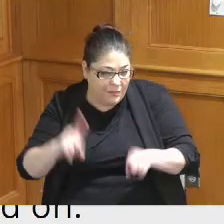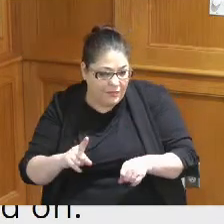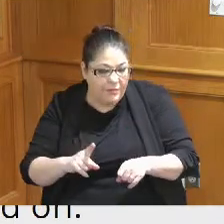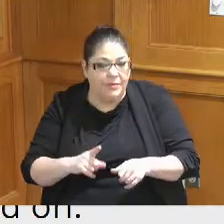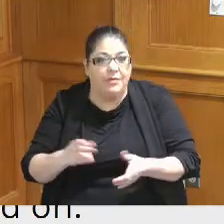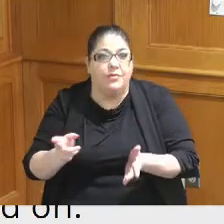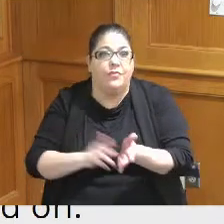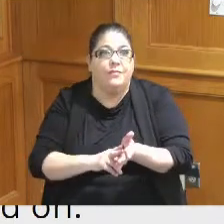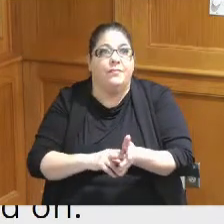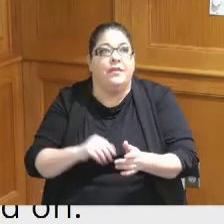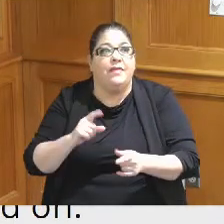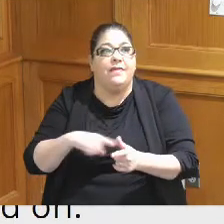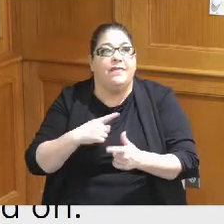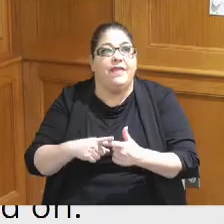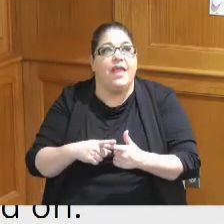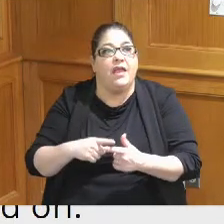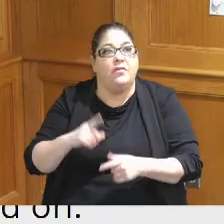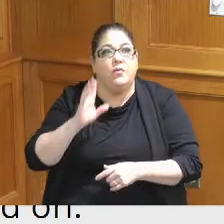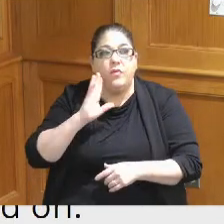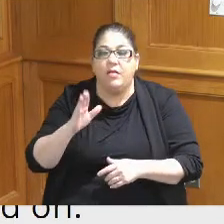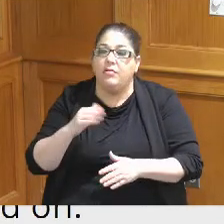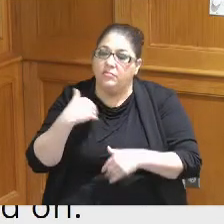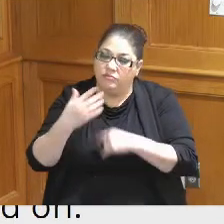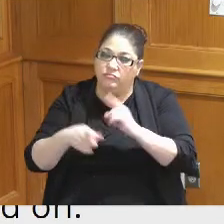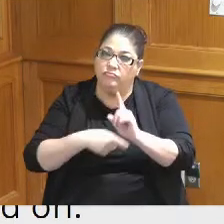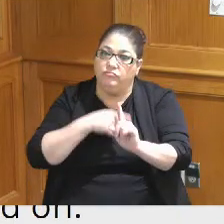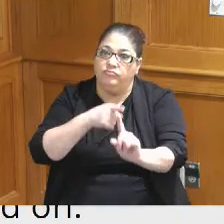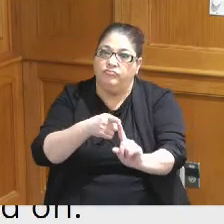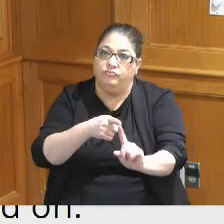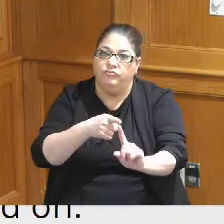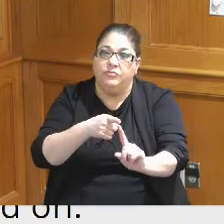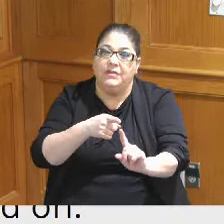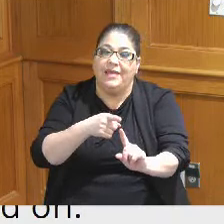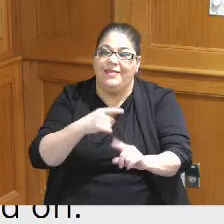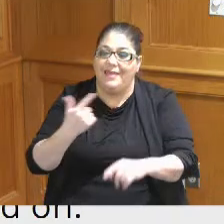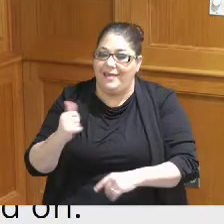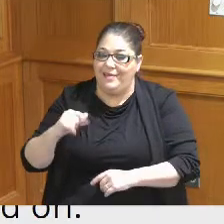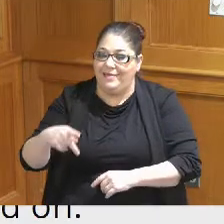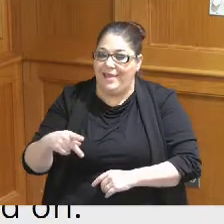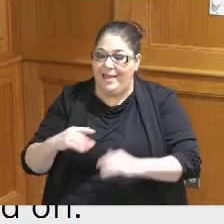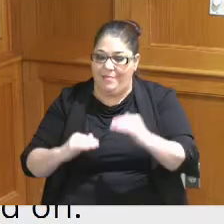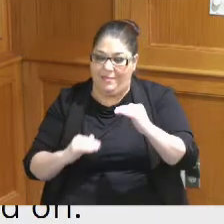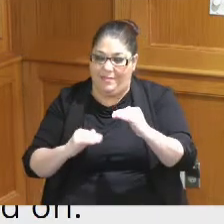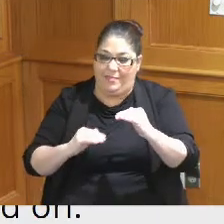ultimately get to a goal of closing this Gap as much as possible based upon Hotel